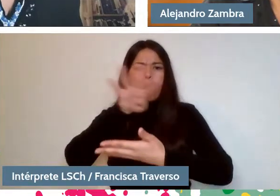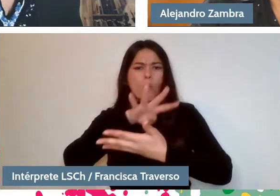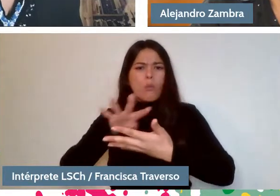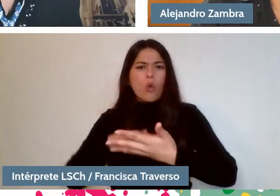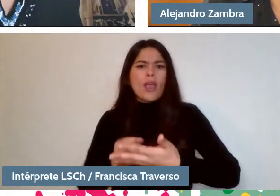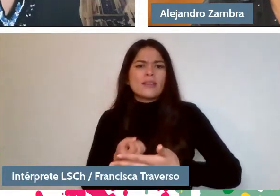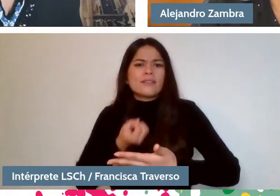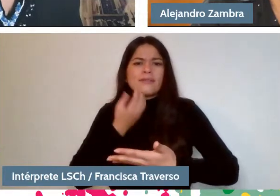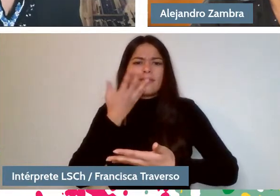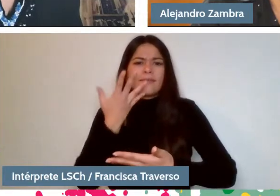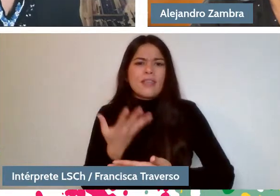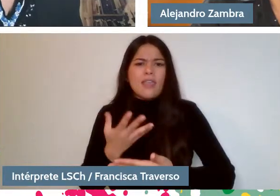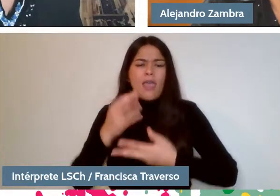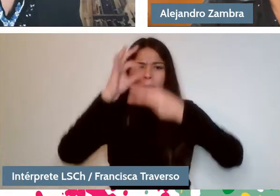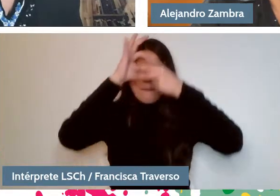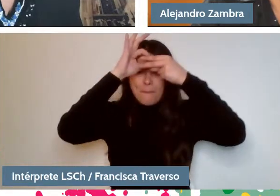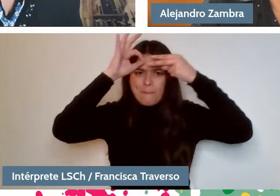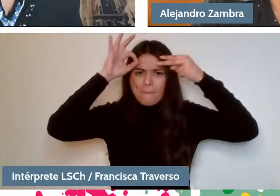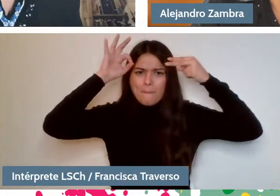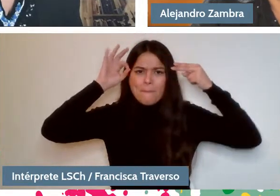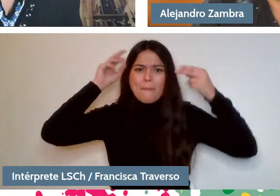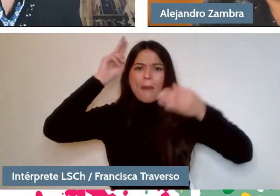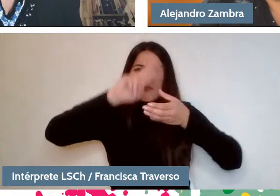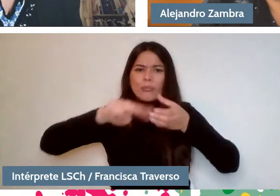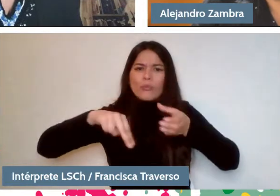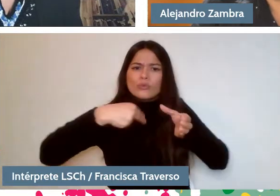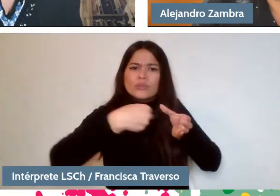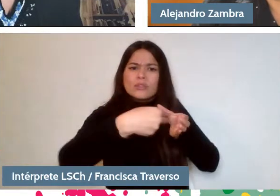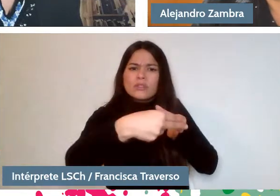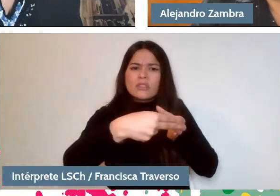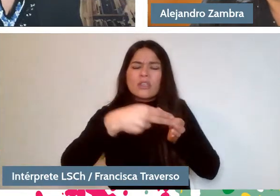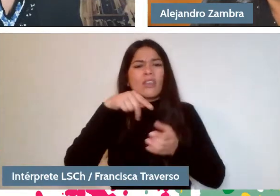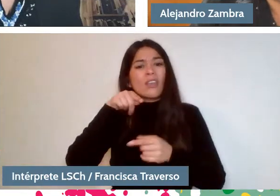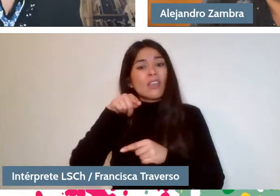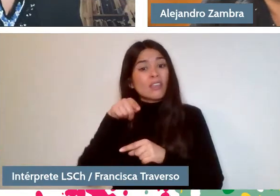And these aspects were caricatured